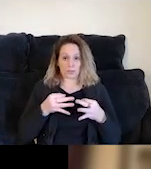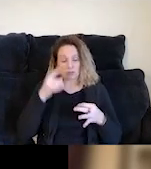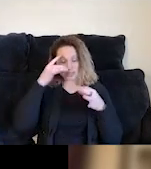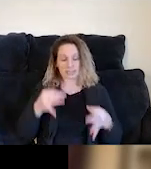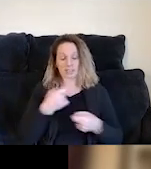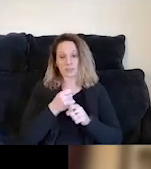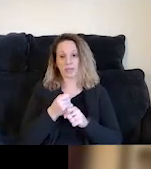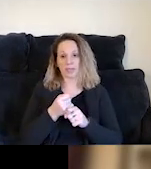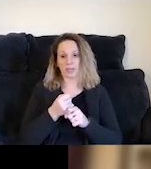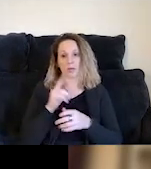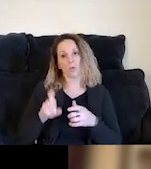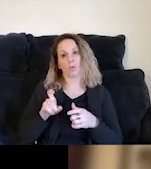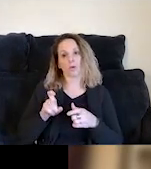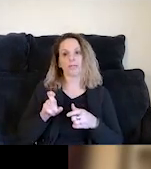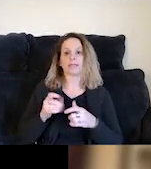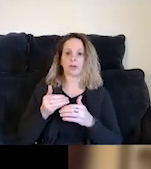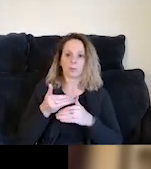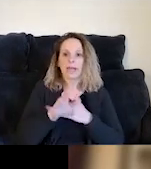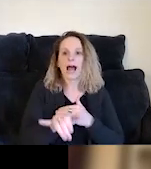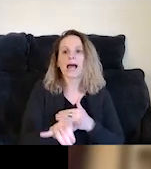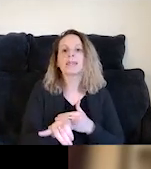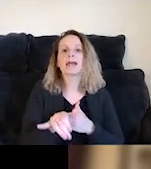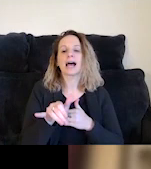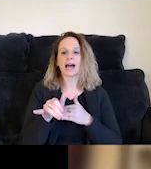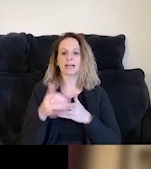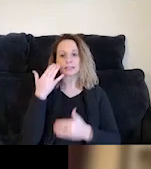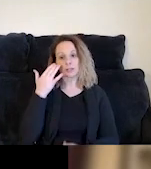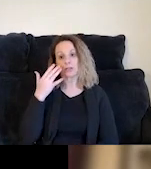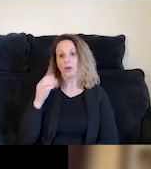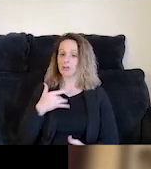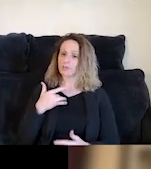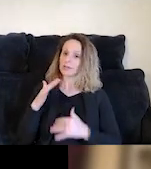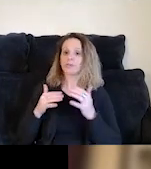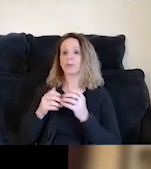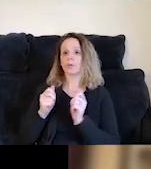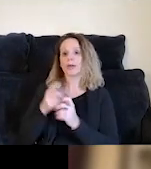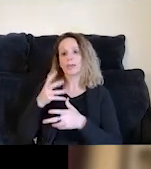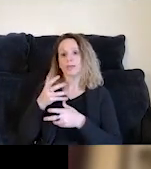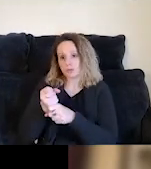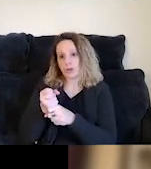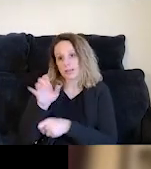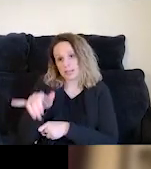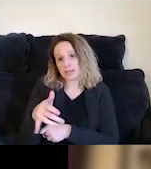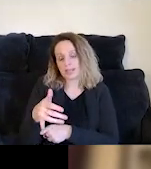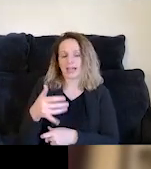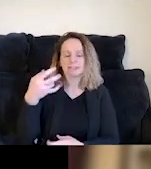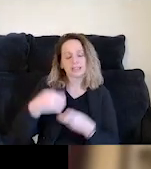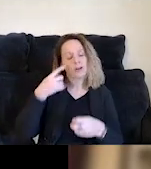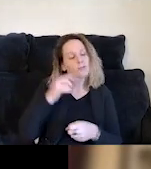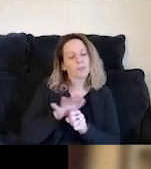These are things that we need to break past with rapport building and things that have also been so much more difficult in the pandemic, either because of physical restrictions